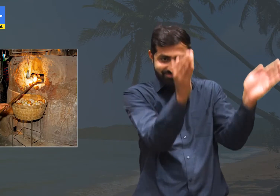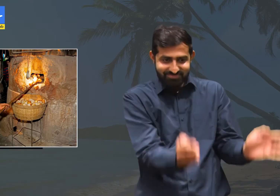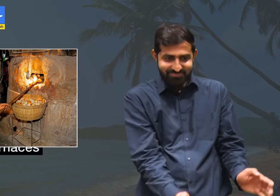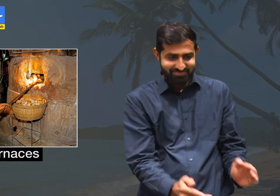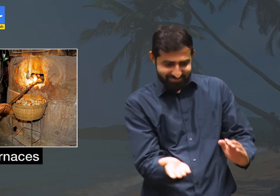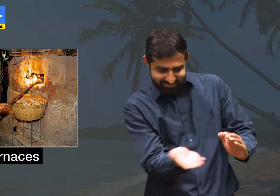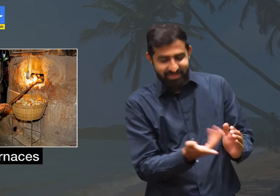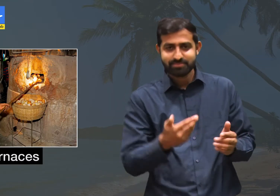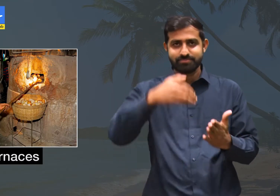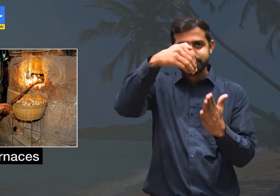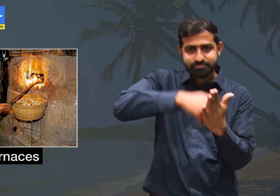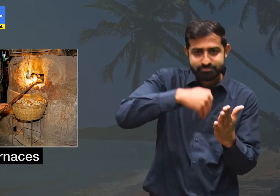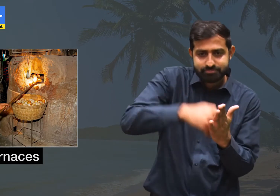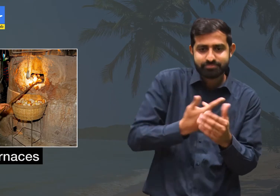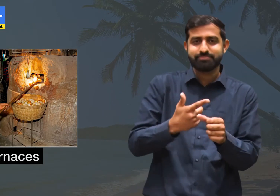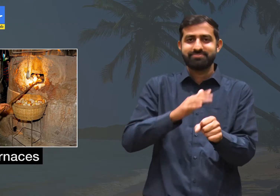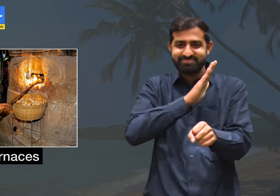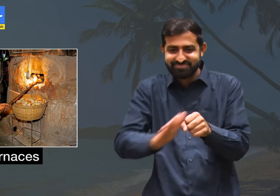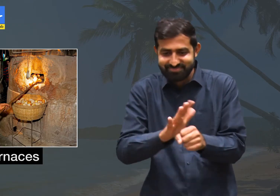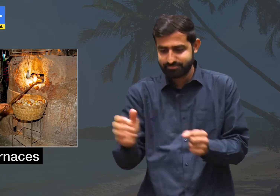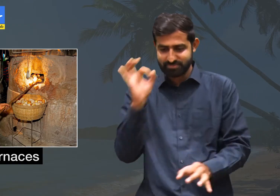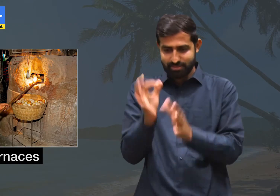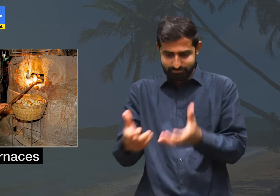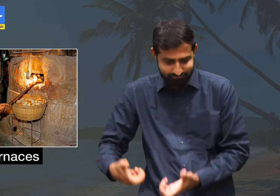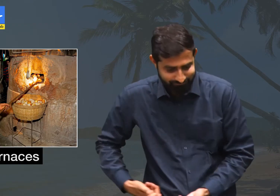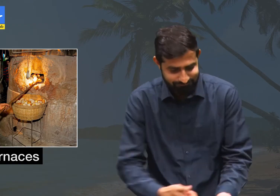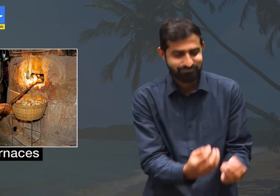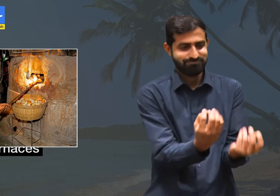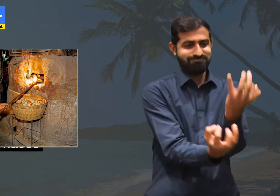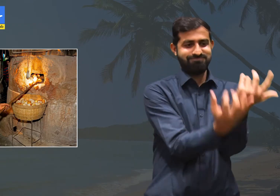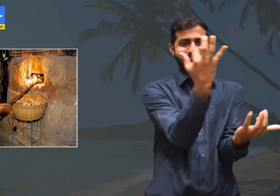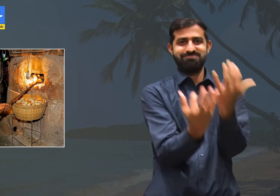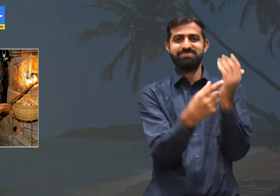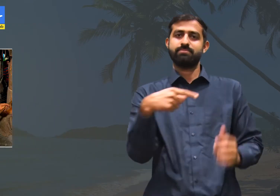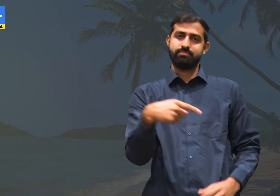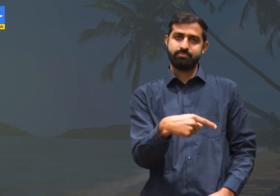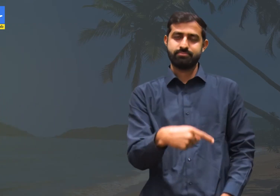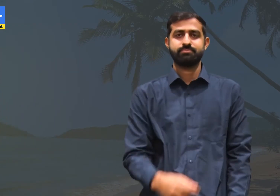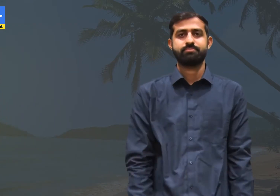Furnaces that use wood for burning.